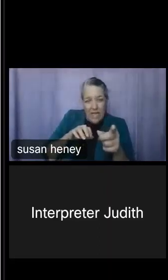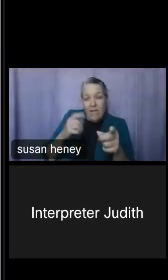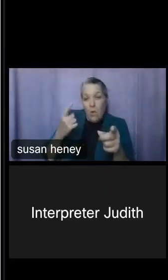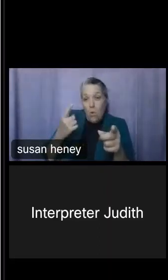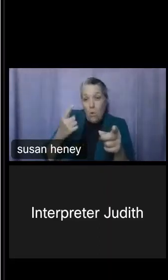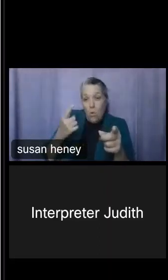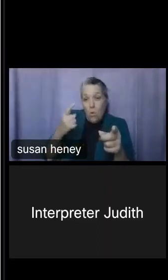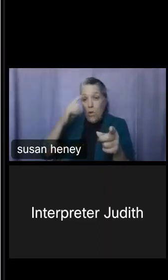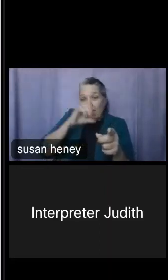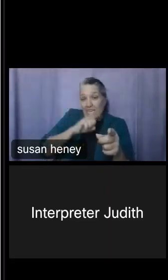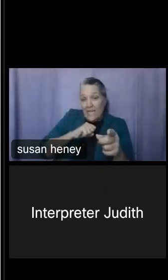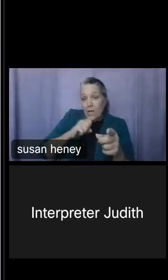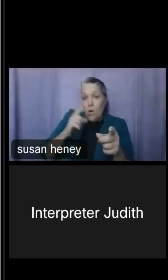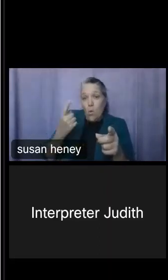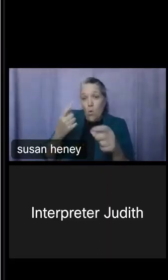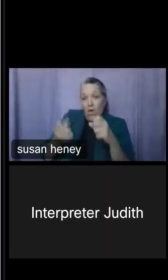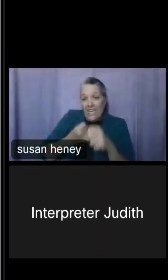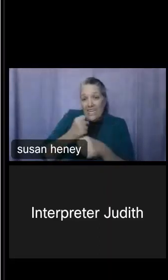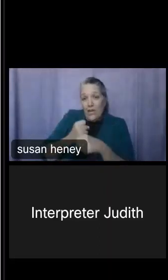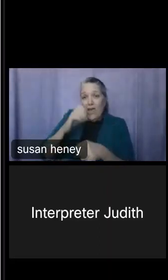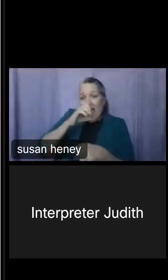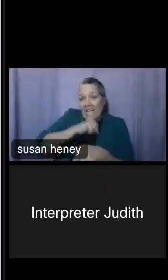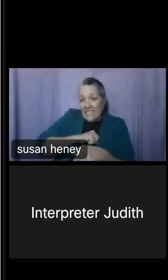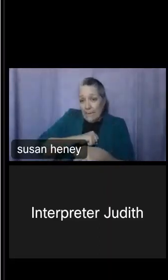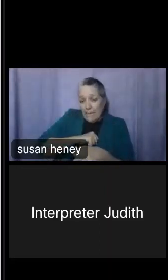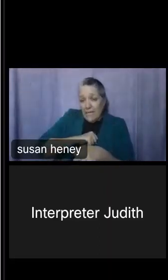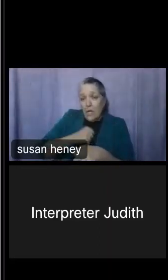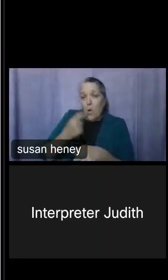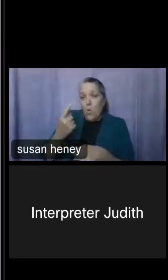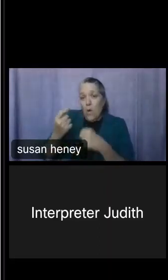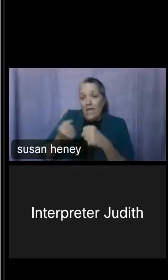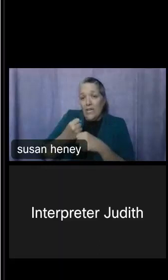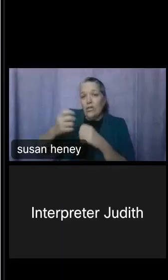supplemental estimates, and we have five-year estimates. I created this chart that will